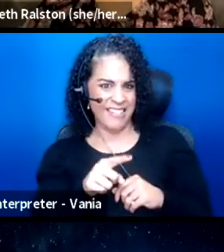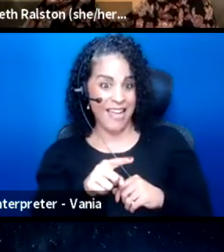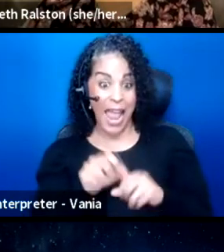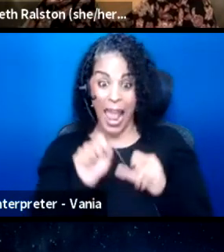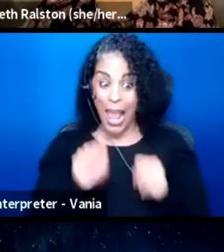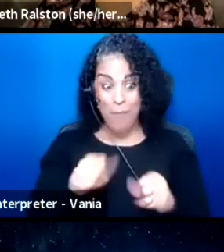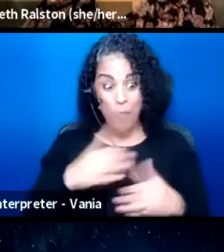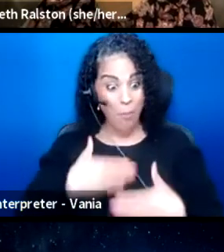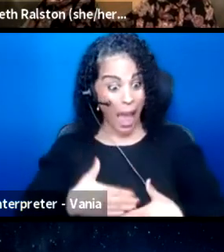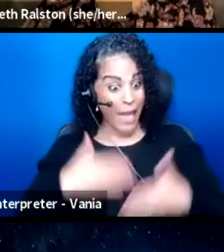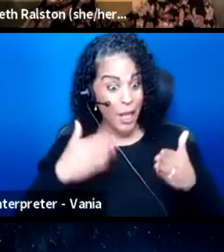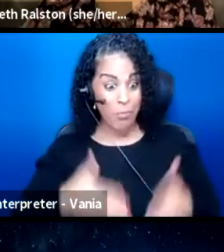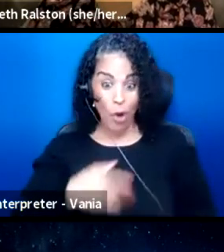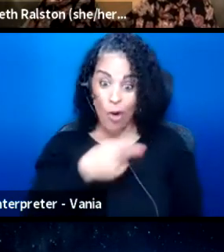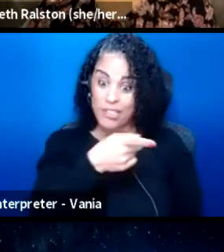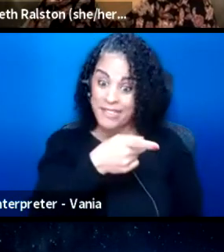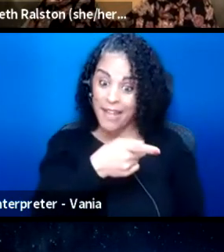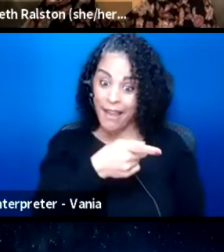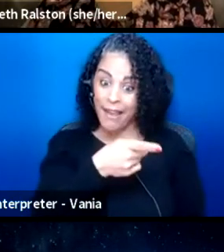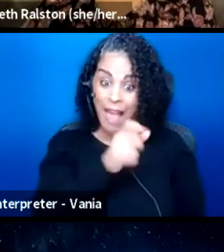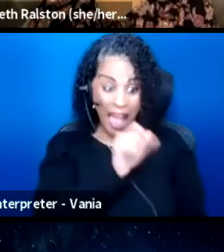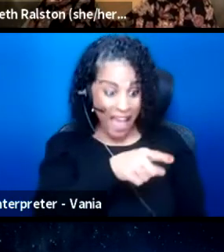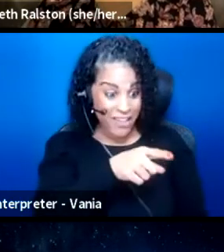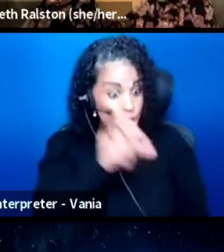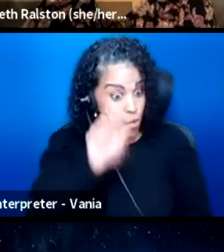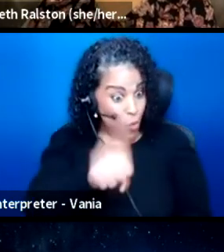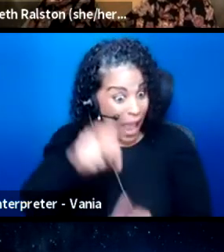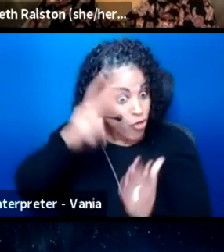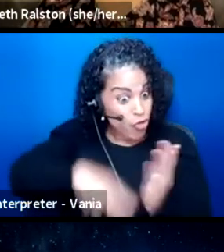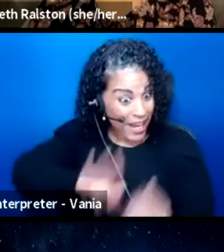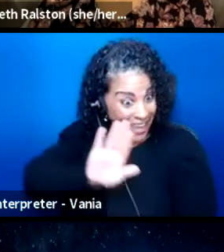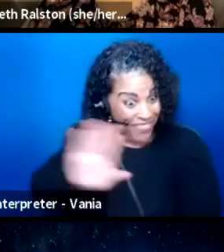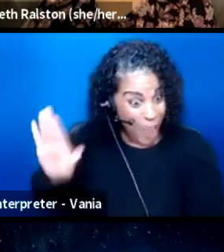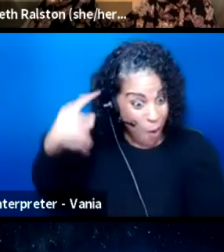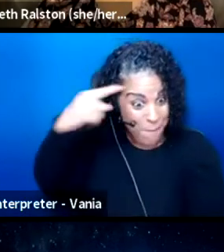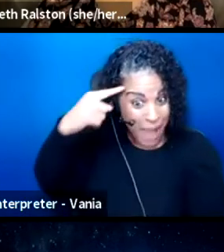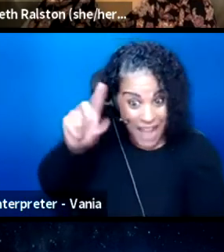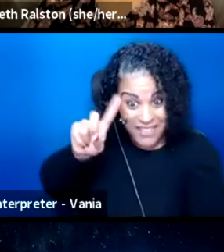to read the minds and step into the bodies of people.